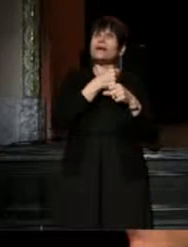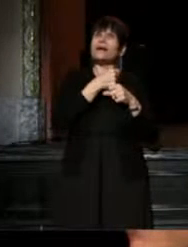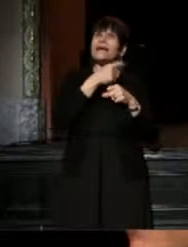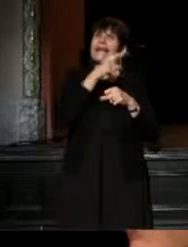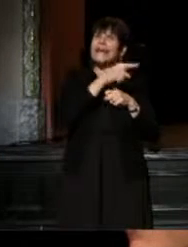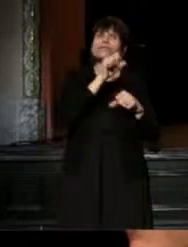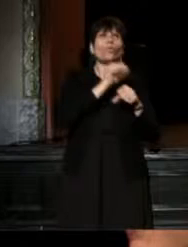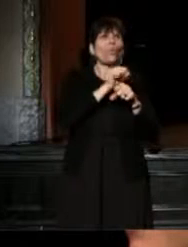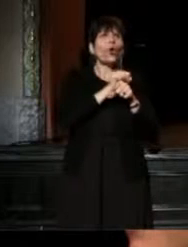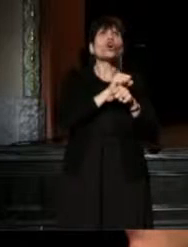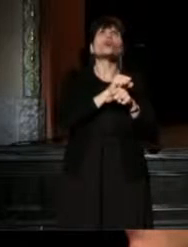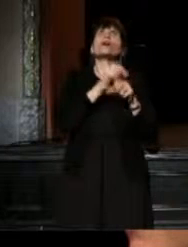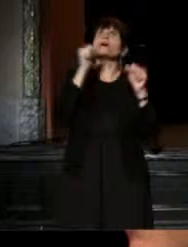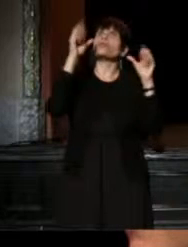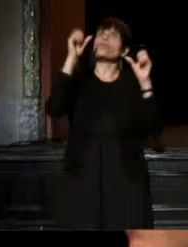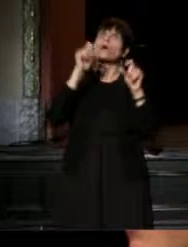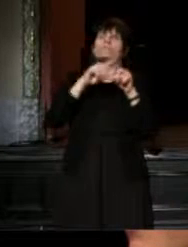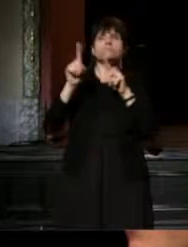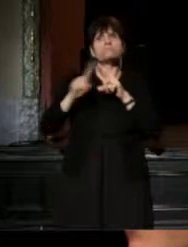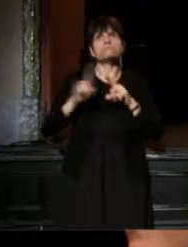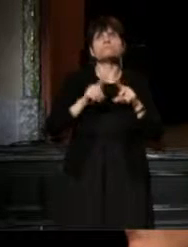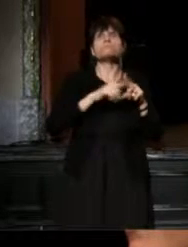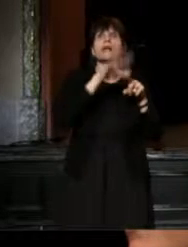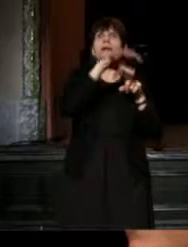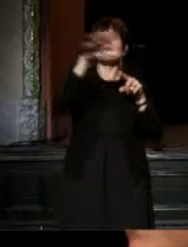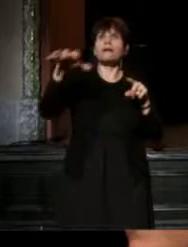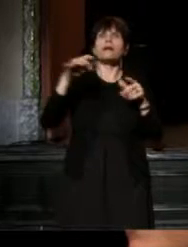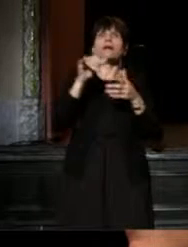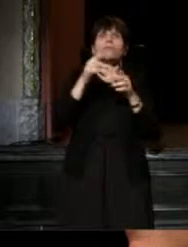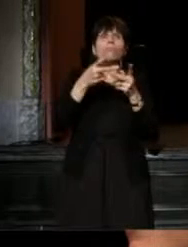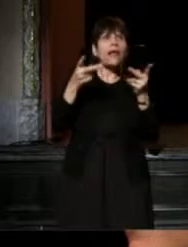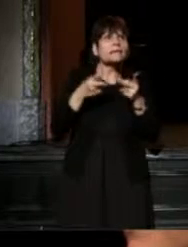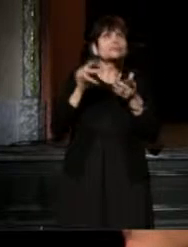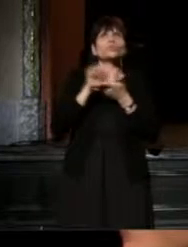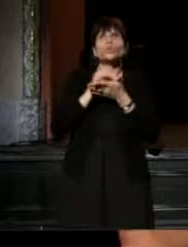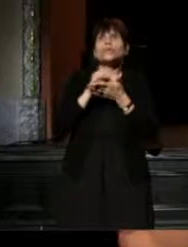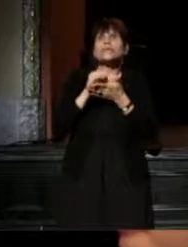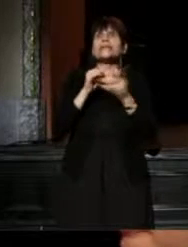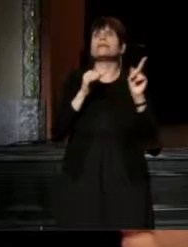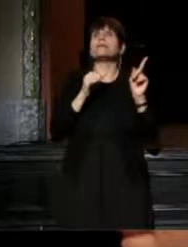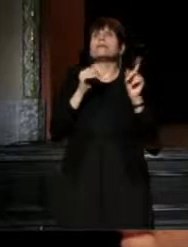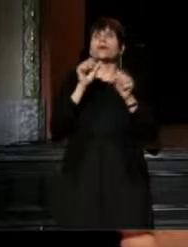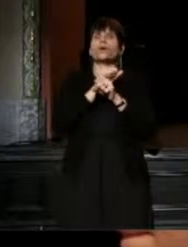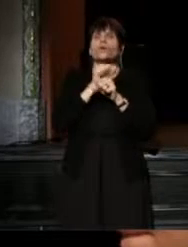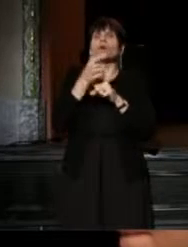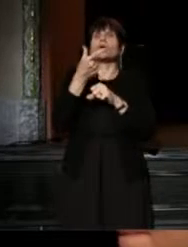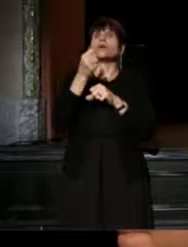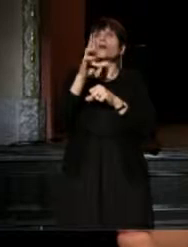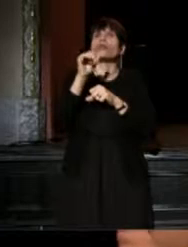Niegel has worked at an incredible number of venues in New York City; he works with the great Taylor Mac.